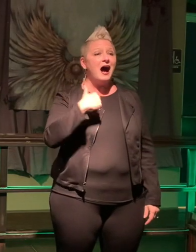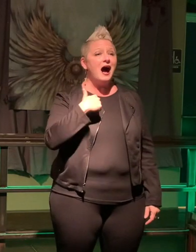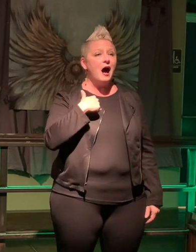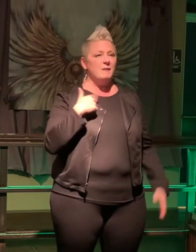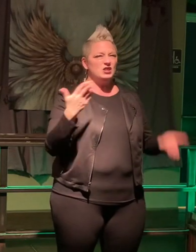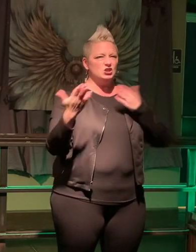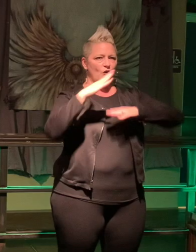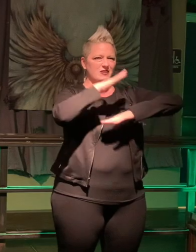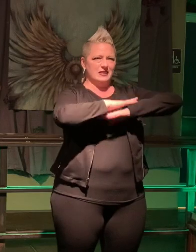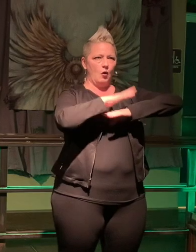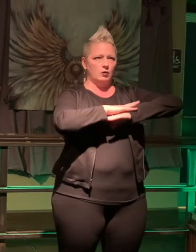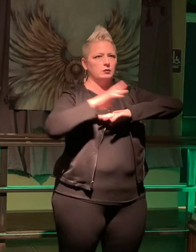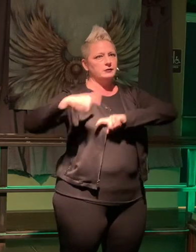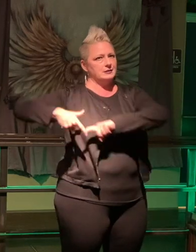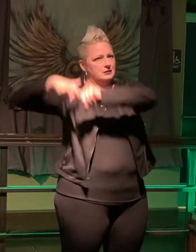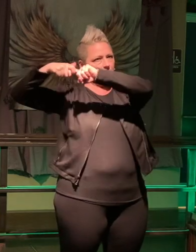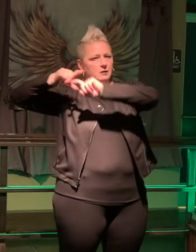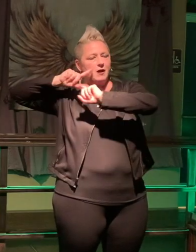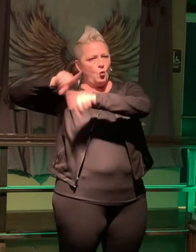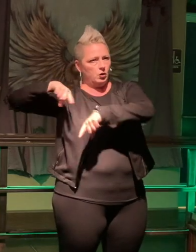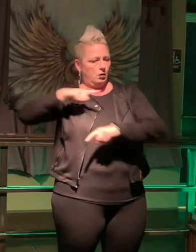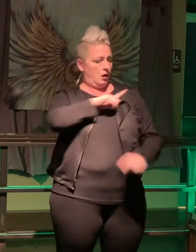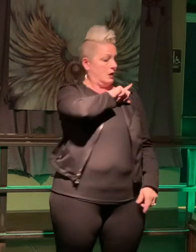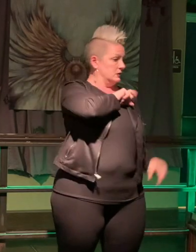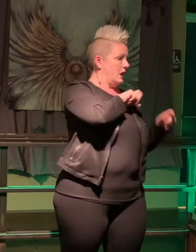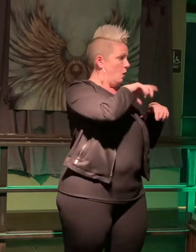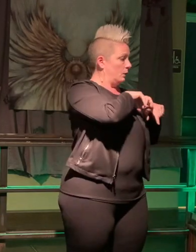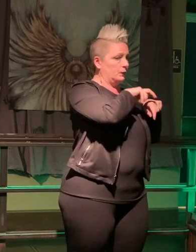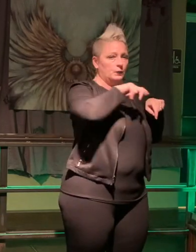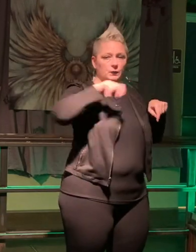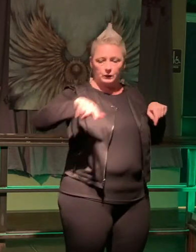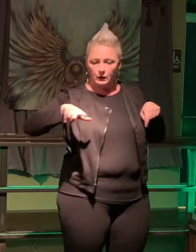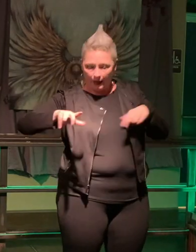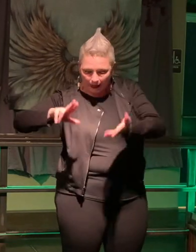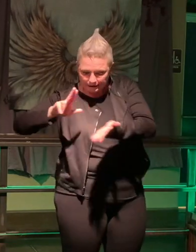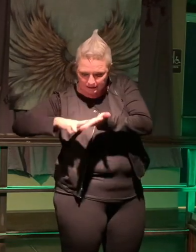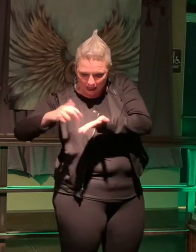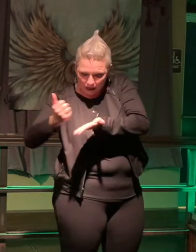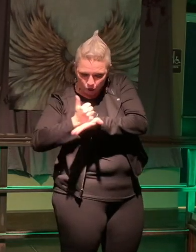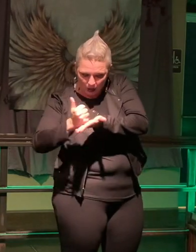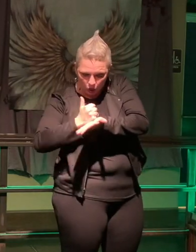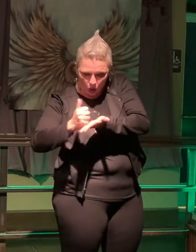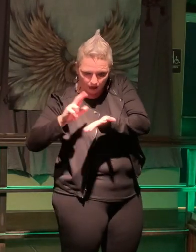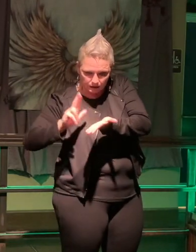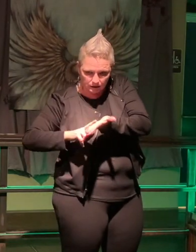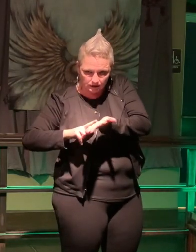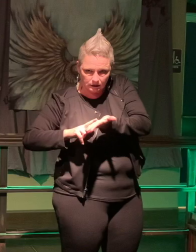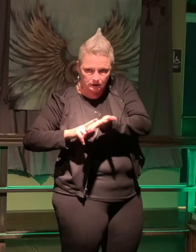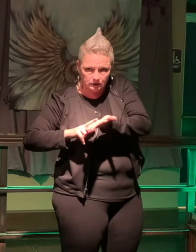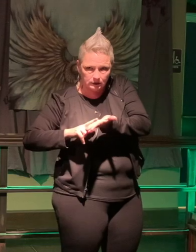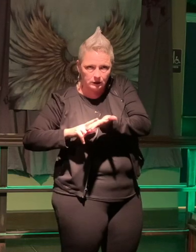counter, because I suspended my order remember? I'm signing the credit card and there's a hole